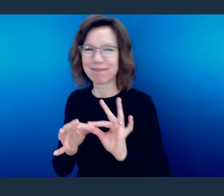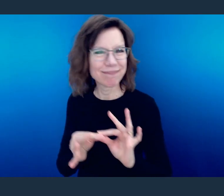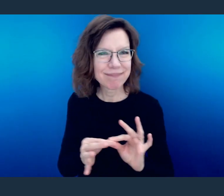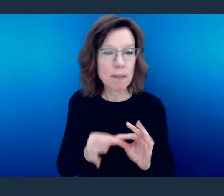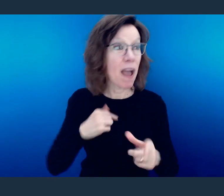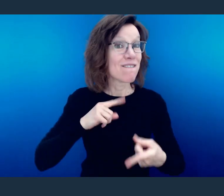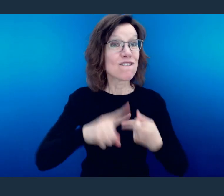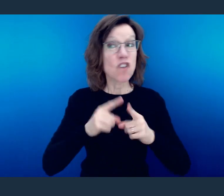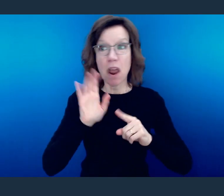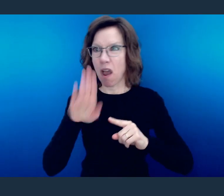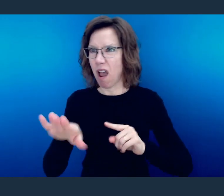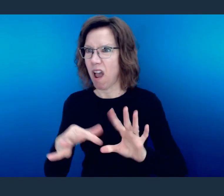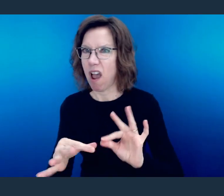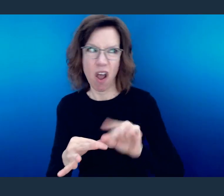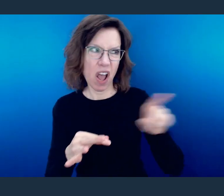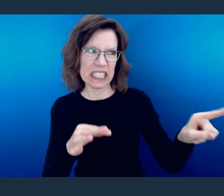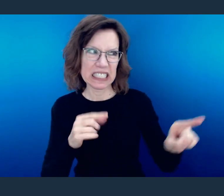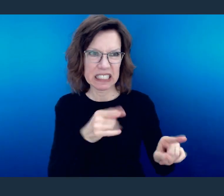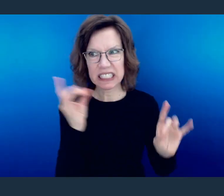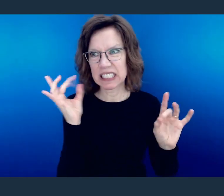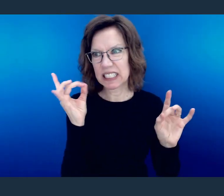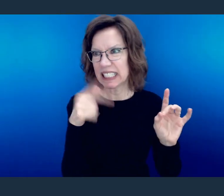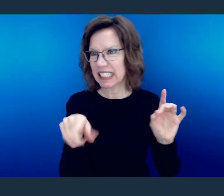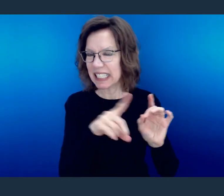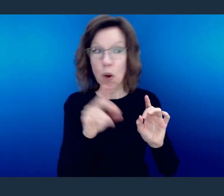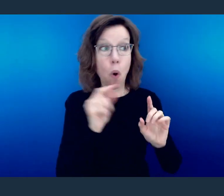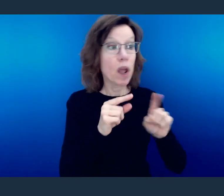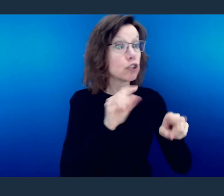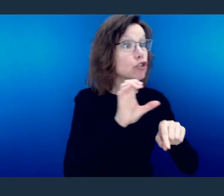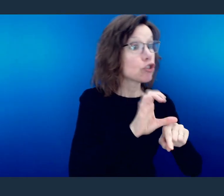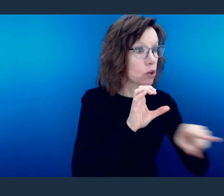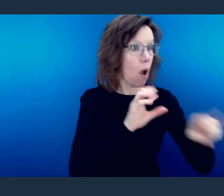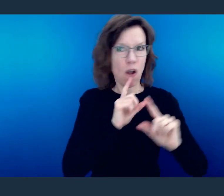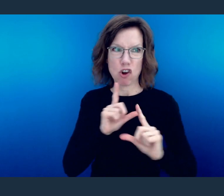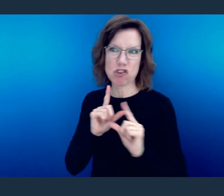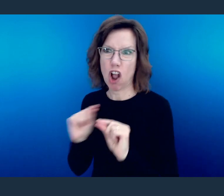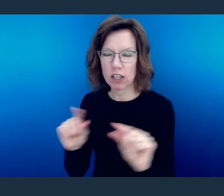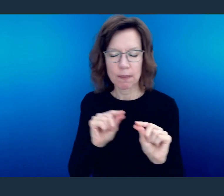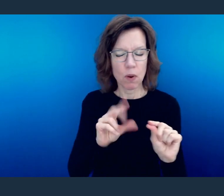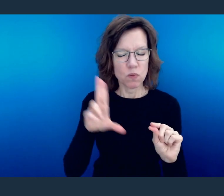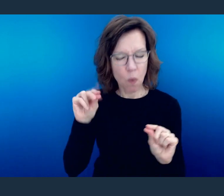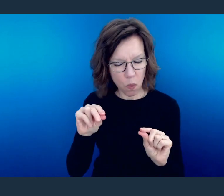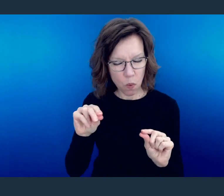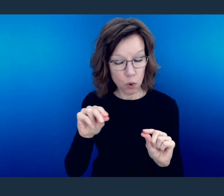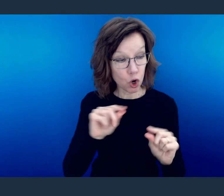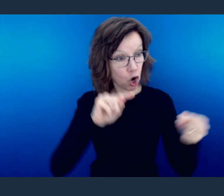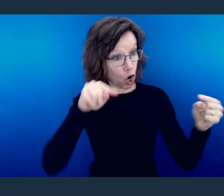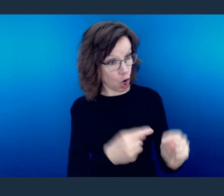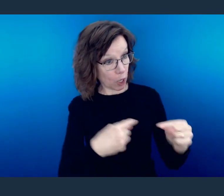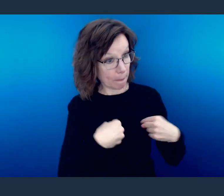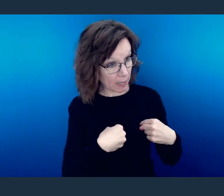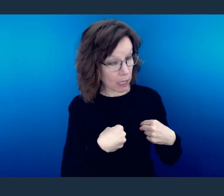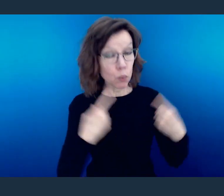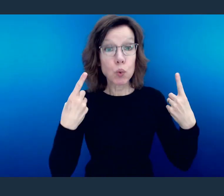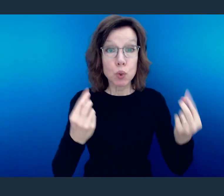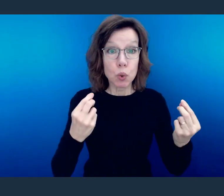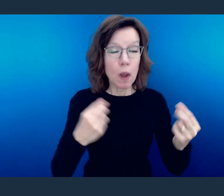talk about them, I'm not running to other people at church to start a gossip ring about them. No. I'm going to bless them.